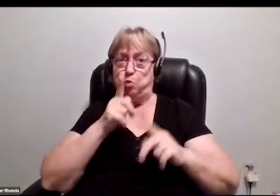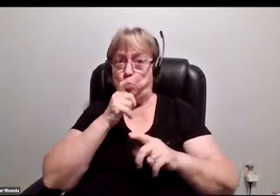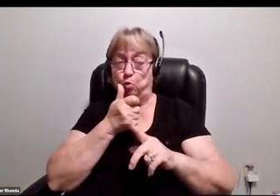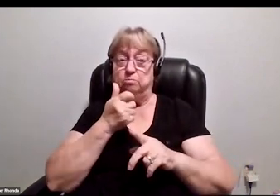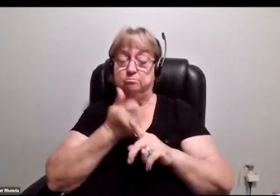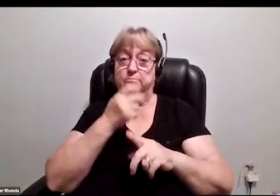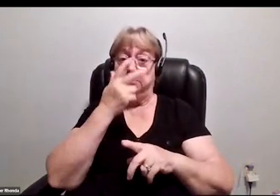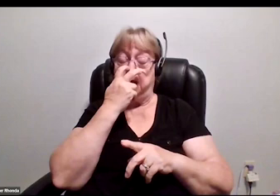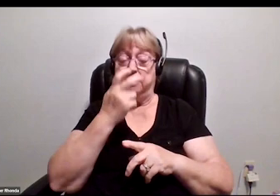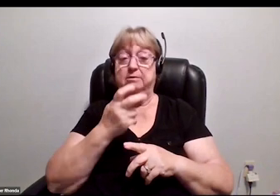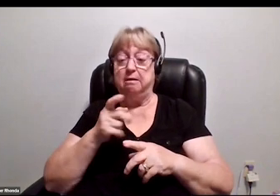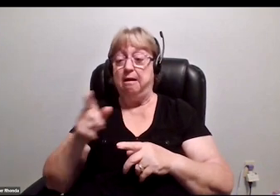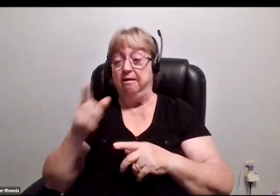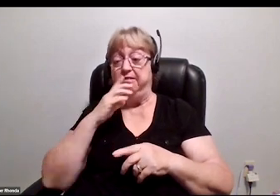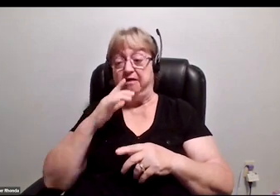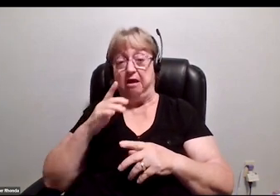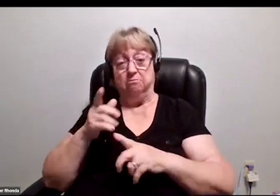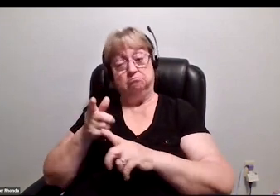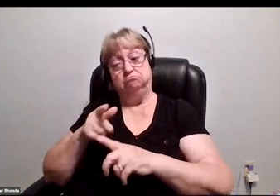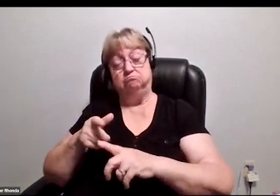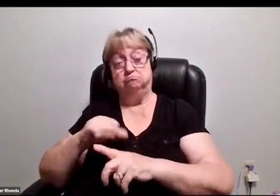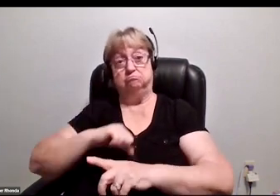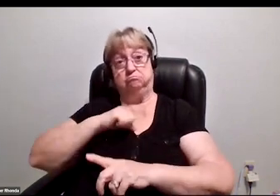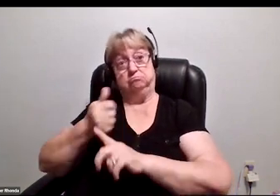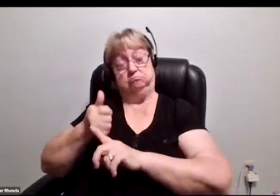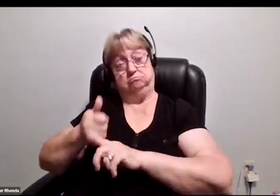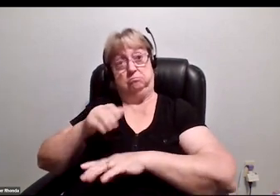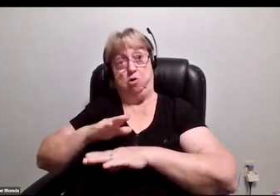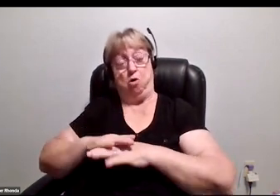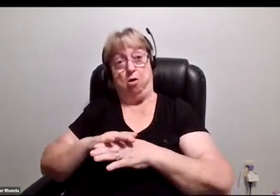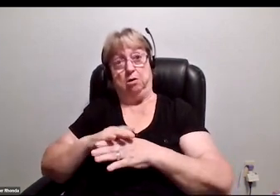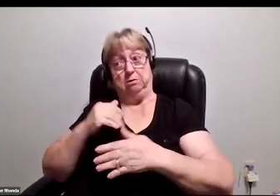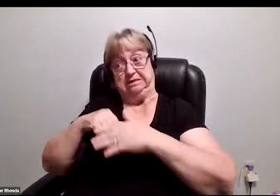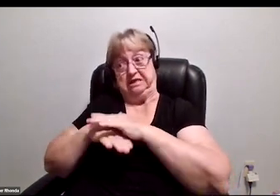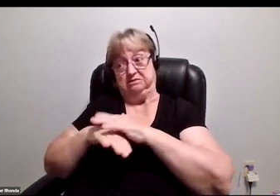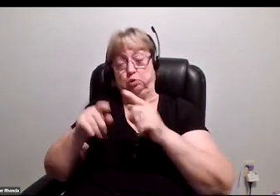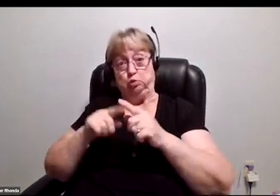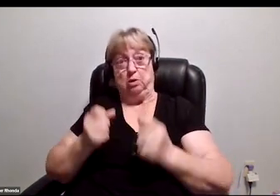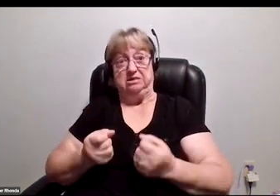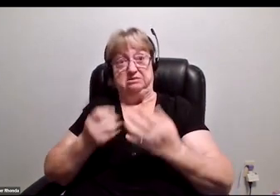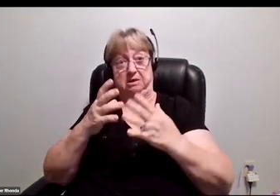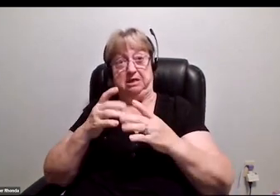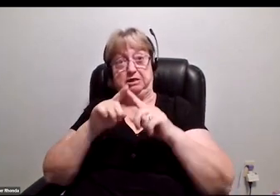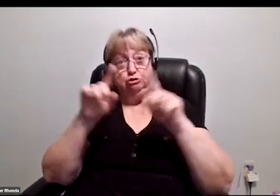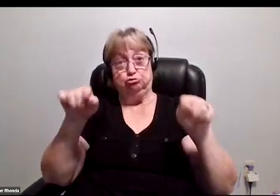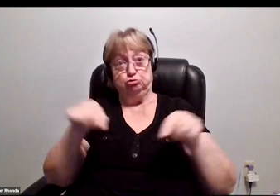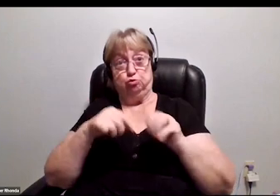They actually go the extra step of priding themselves on being accessible to as many screen readers as possible.